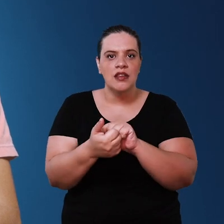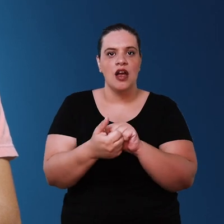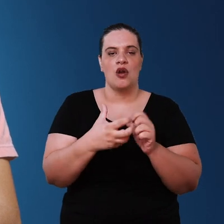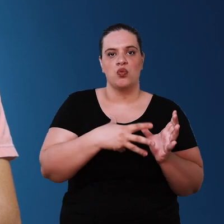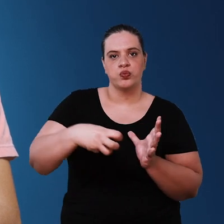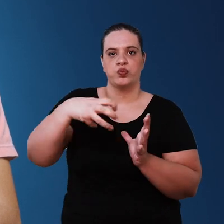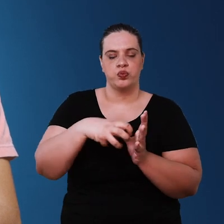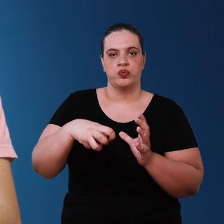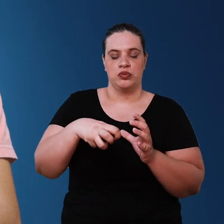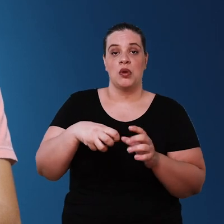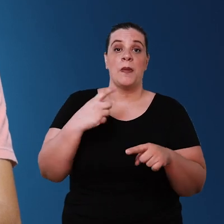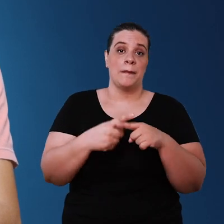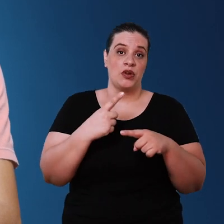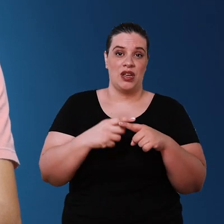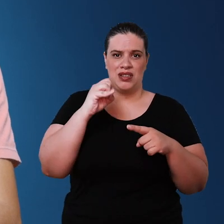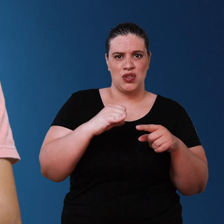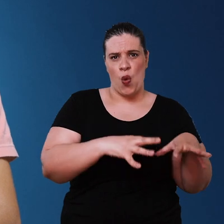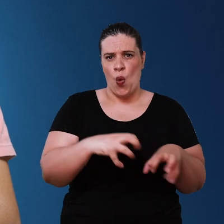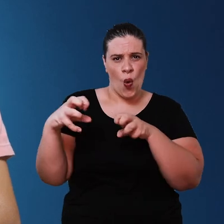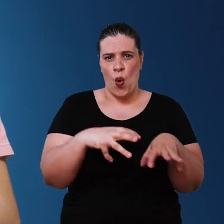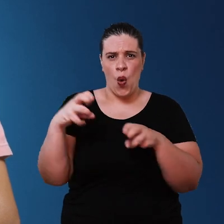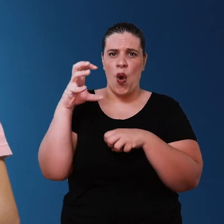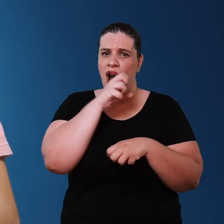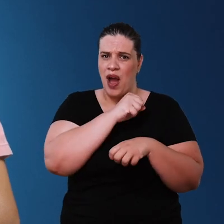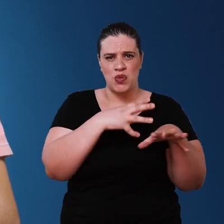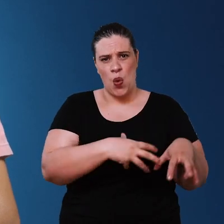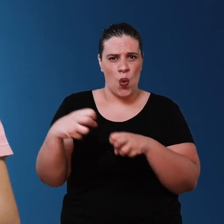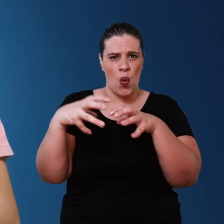pumping flow because if you pump water faster than the